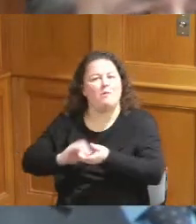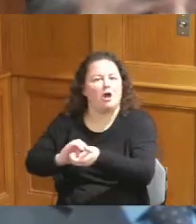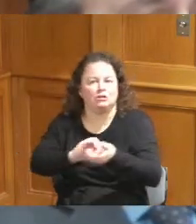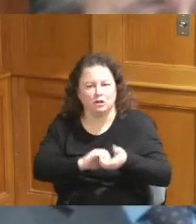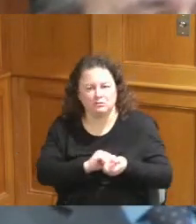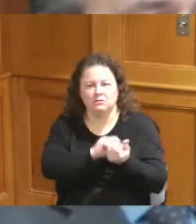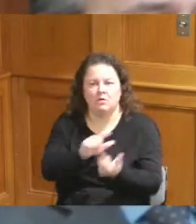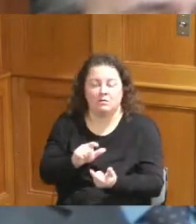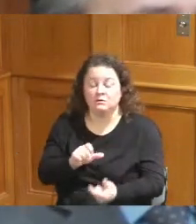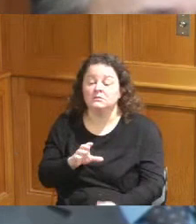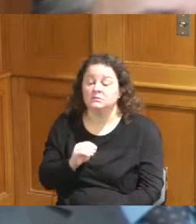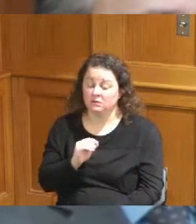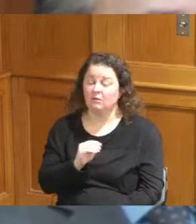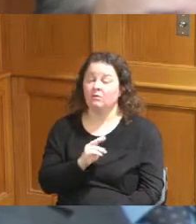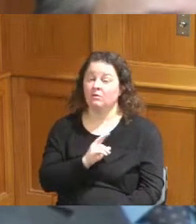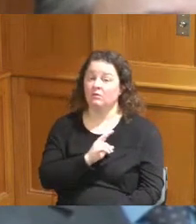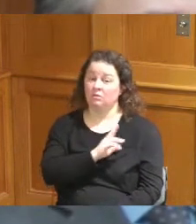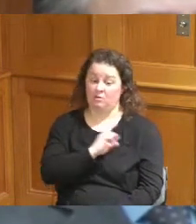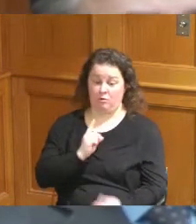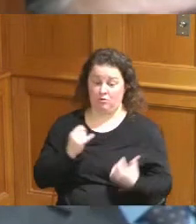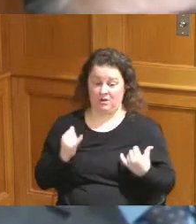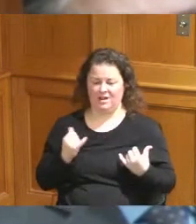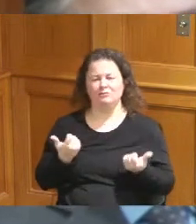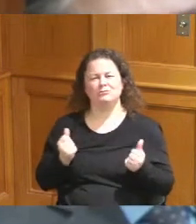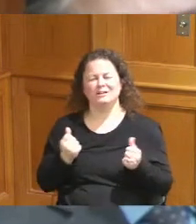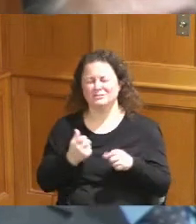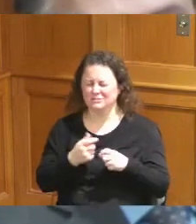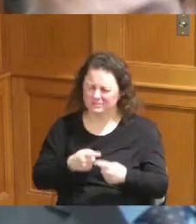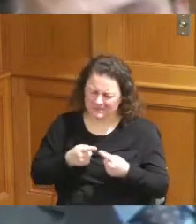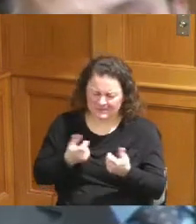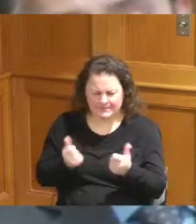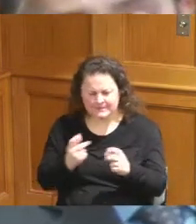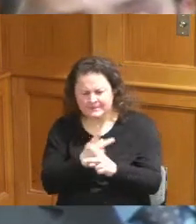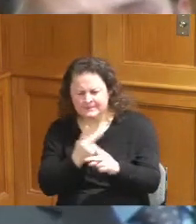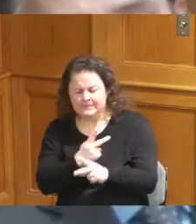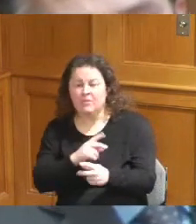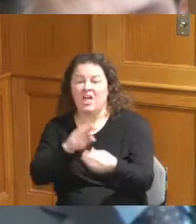come I think we're trying very hard to figure out what the actual number is so that when the final